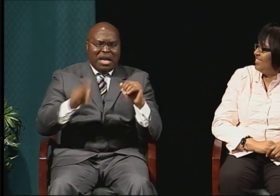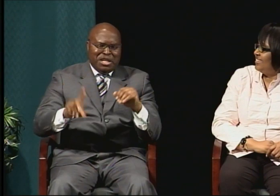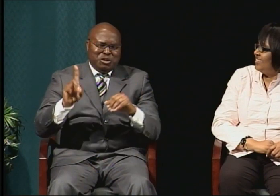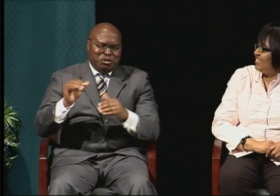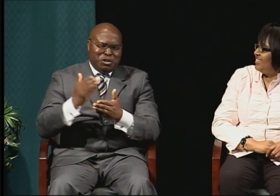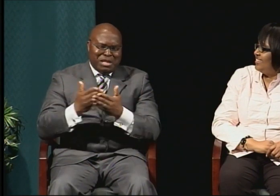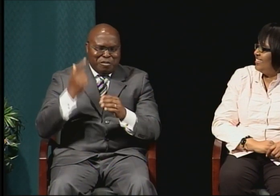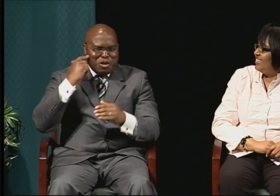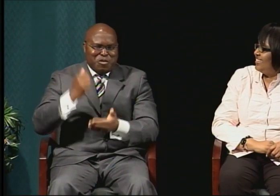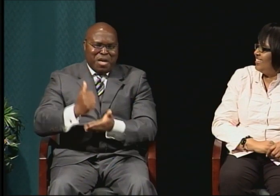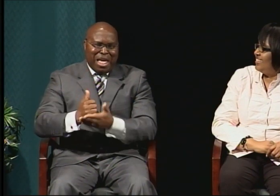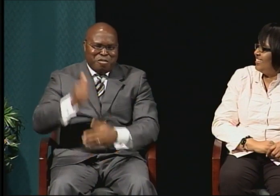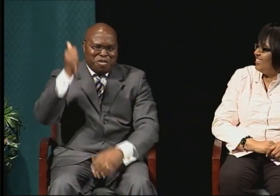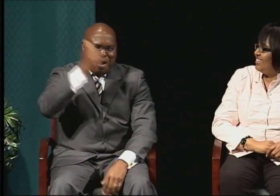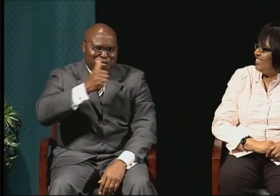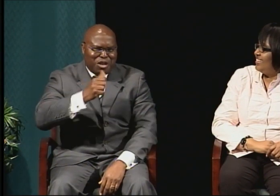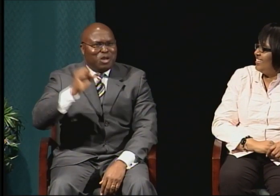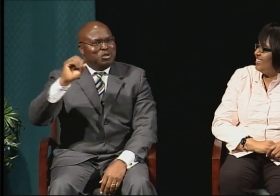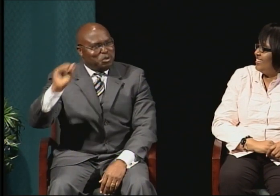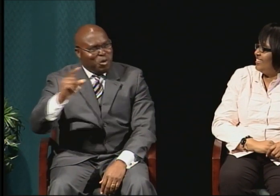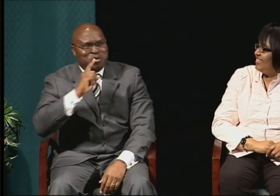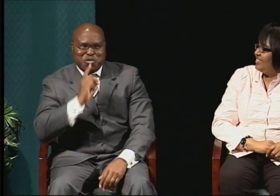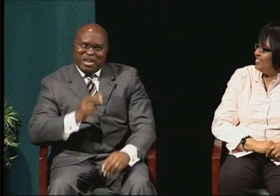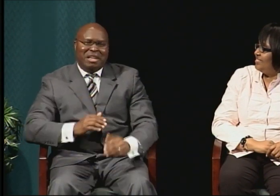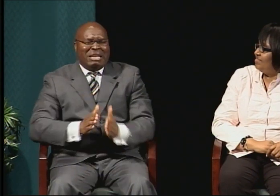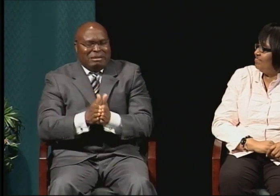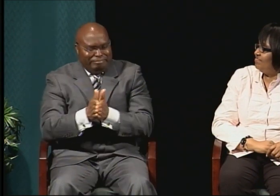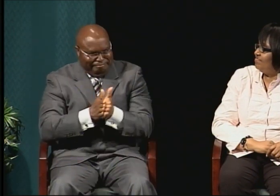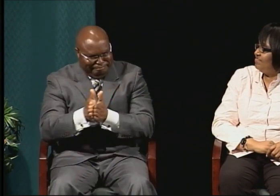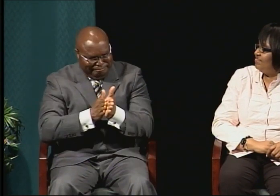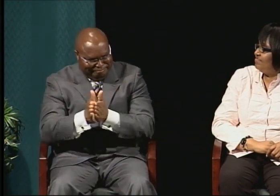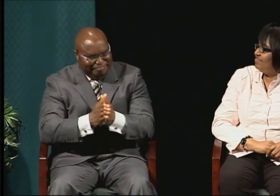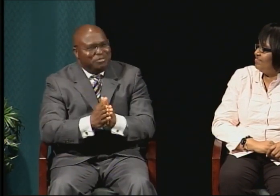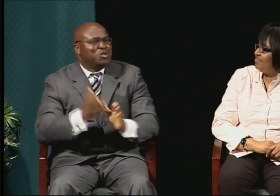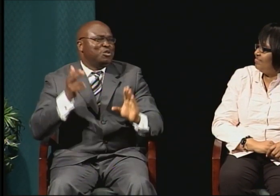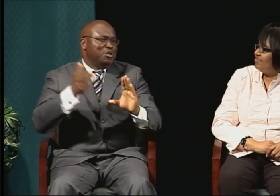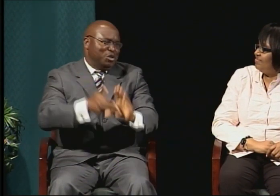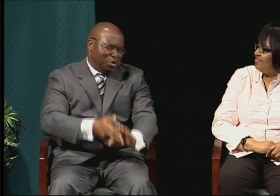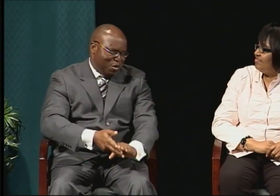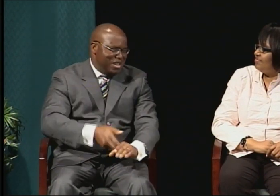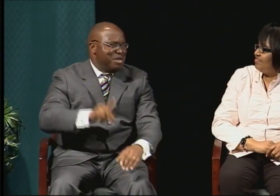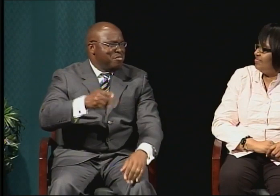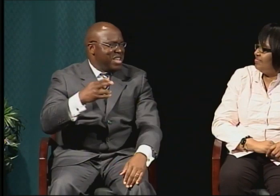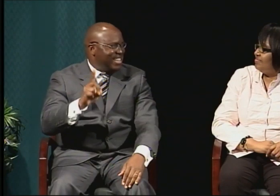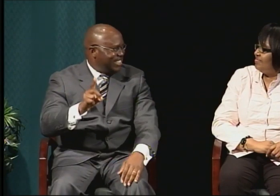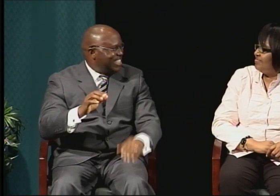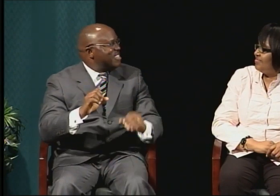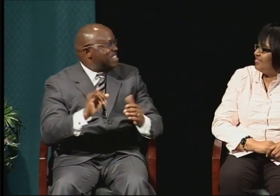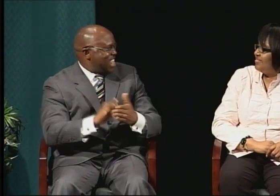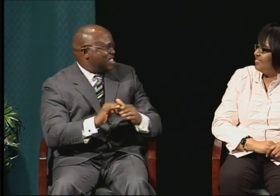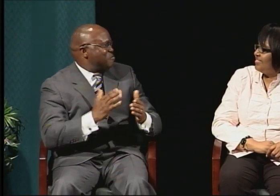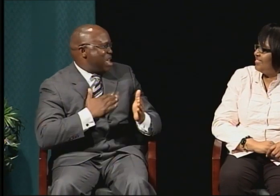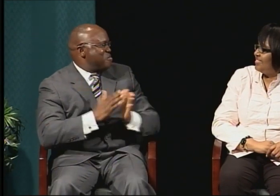So I decided to because of that, what my pastor said, that motivated me to go to Africa